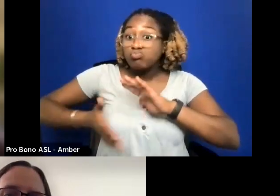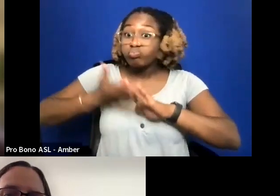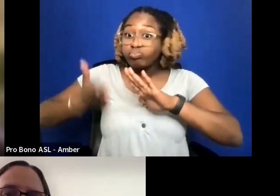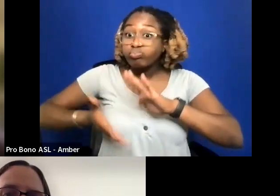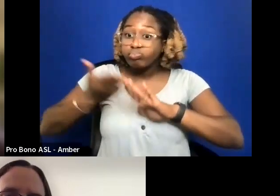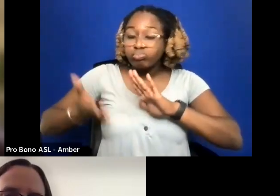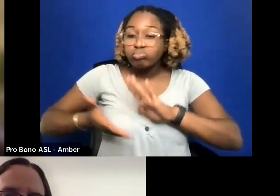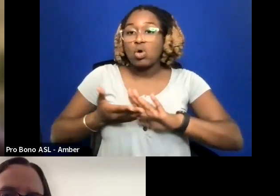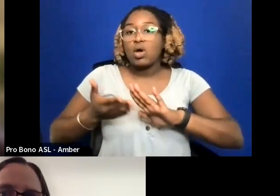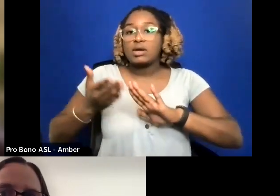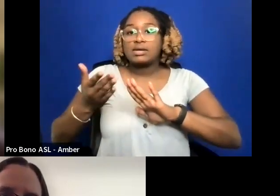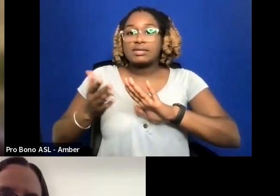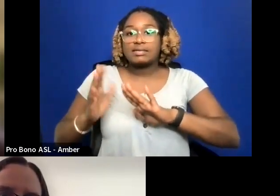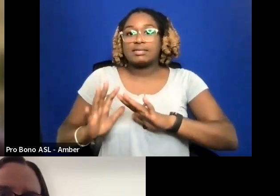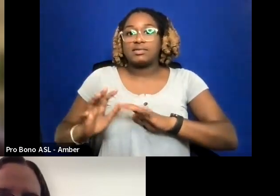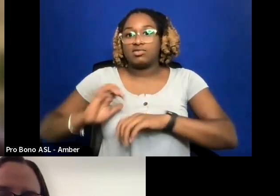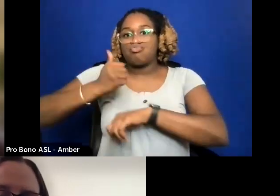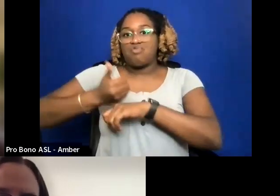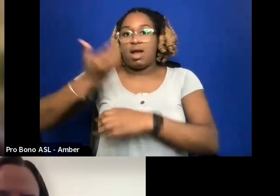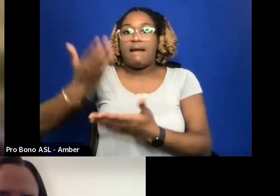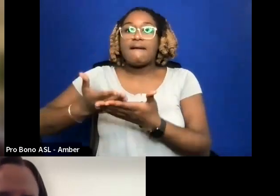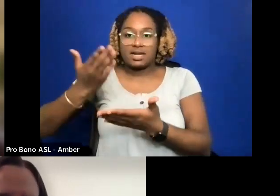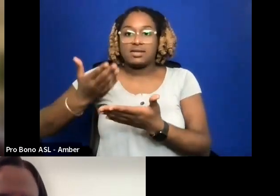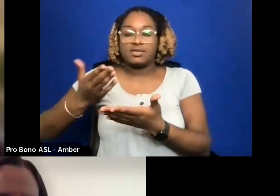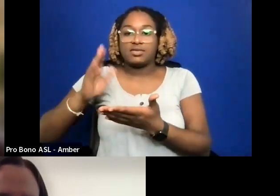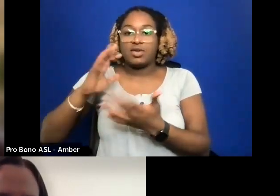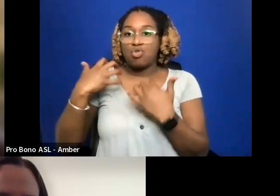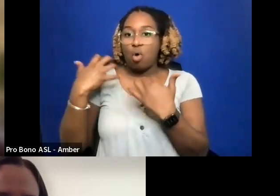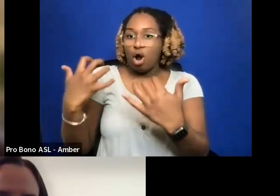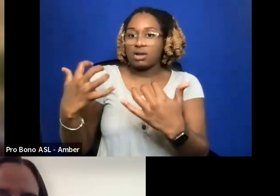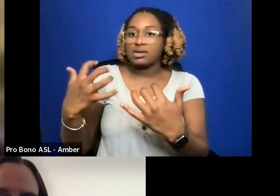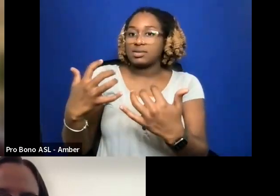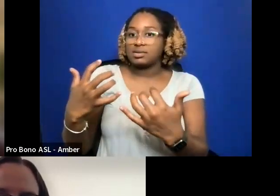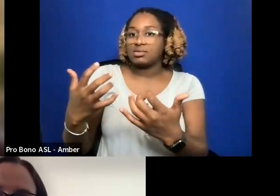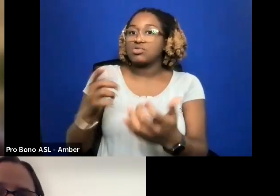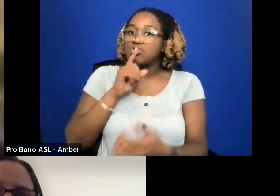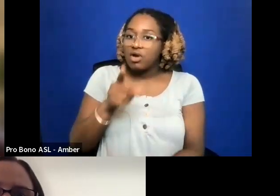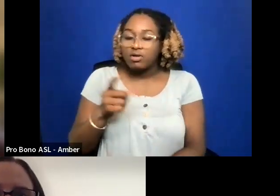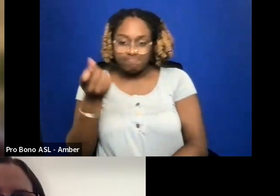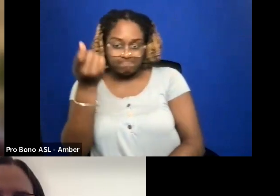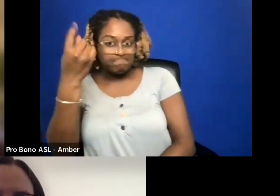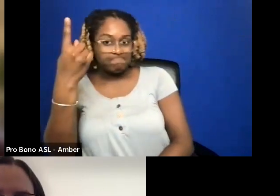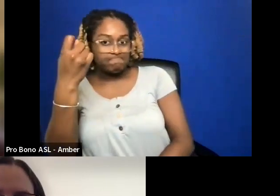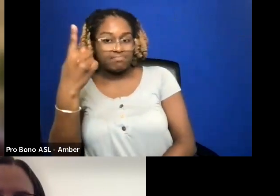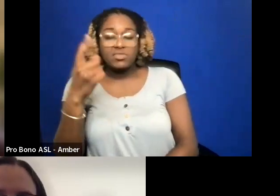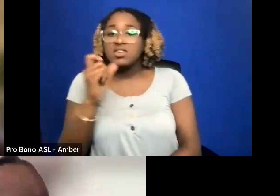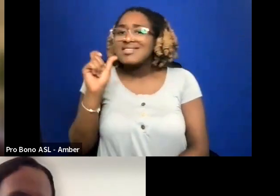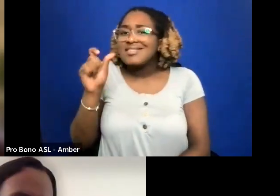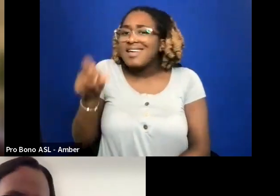EVIDENCE THAT YOUR AUDIENCE EXISTS. IT DOESN'T HAVE TO BE THEATRICAL, IT CAN BE ANYTHING.